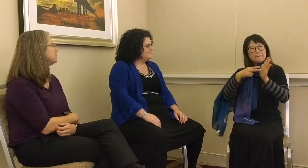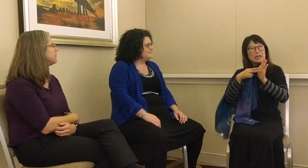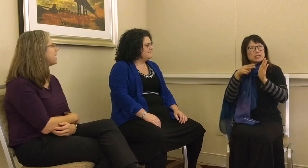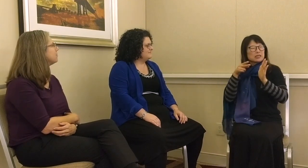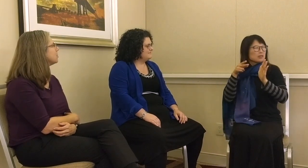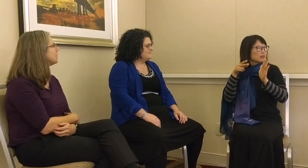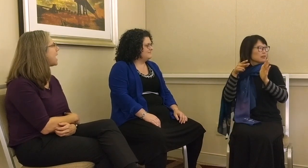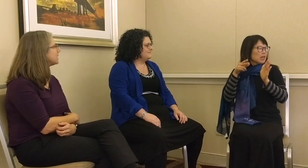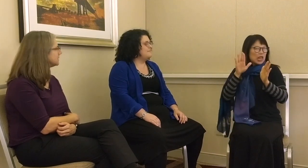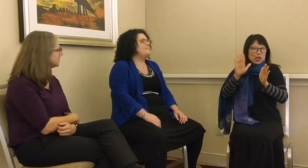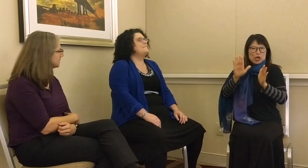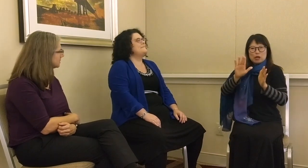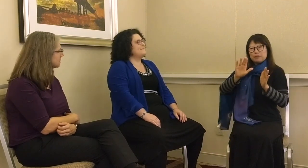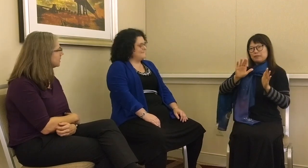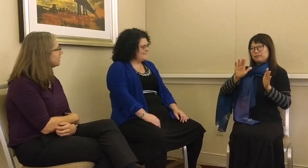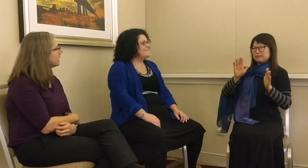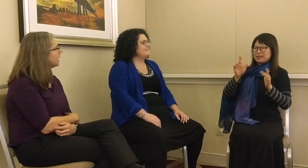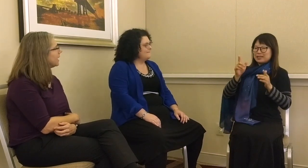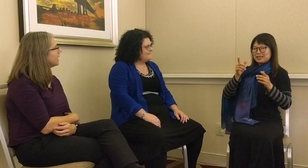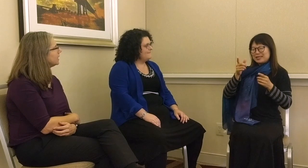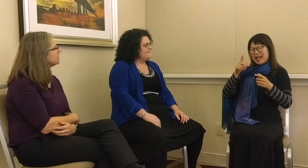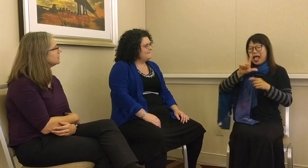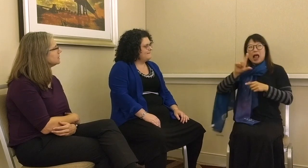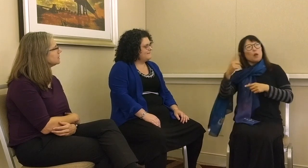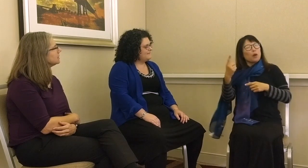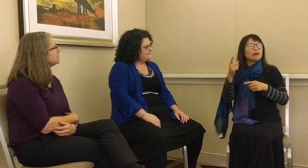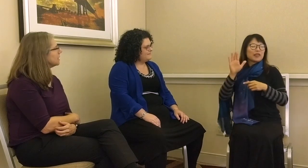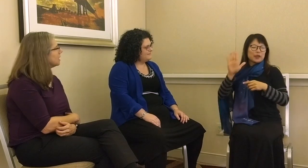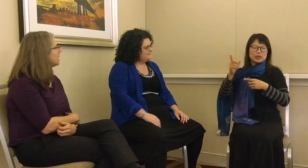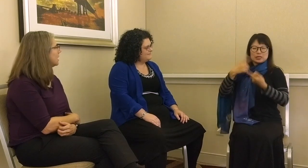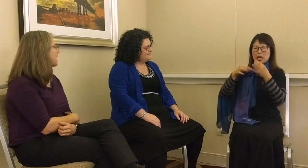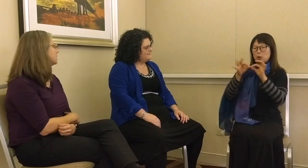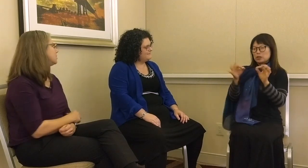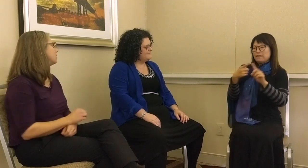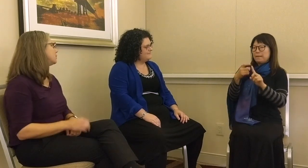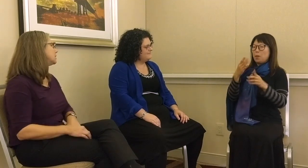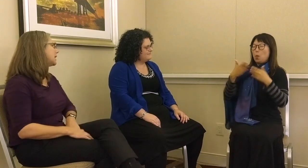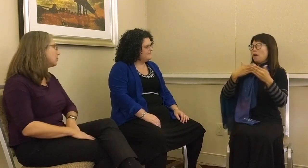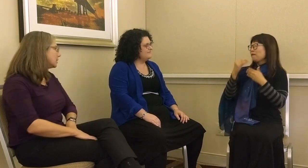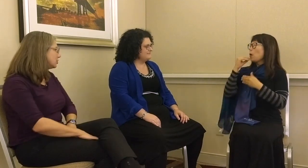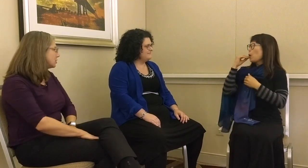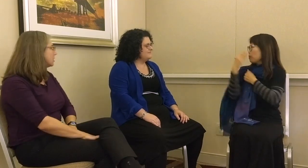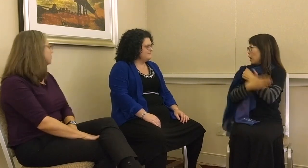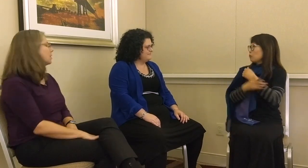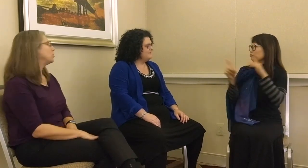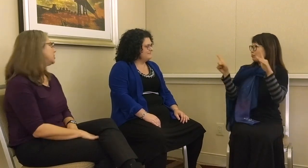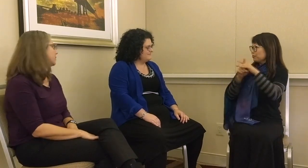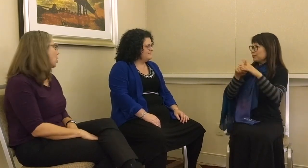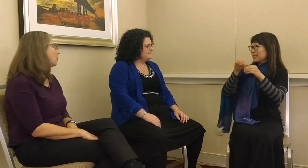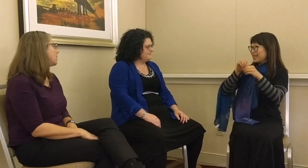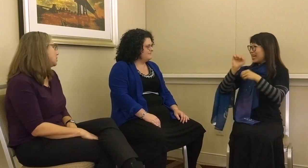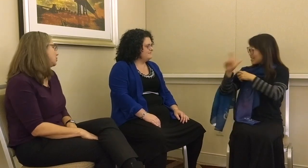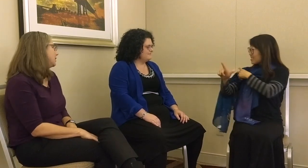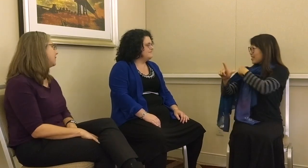they have their own accents as their first language from whatever home country they are